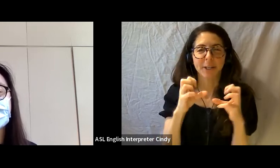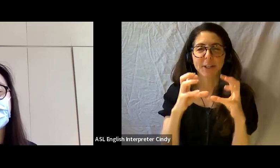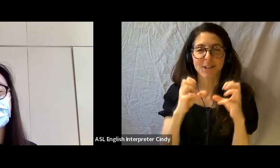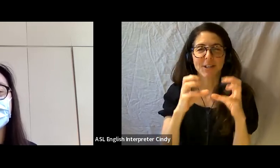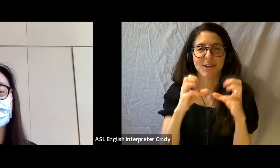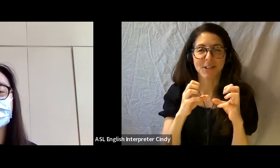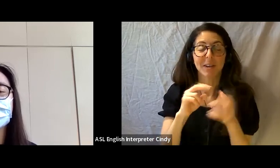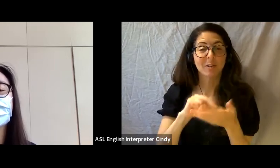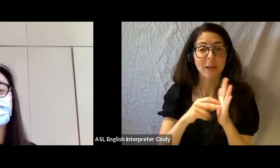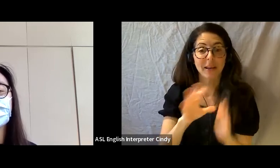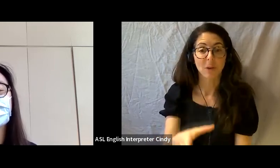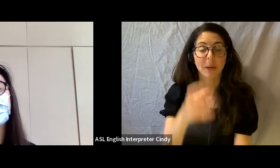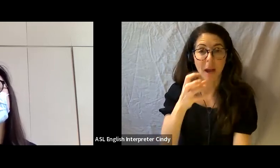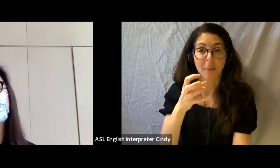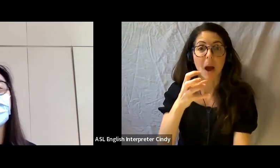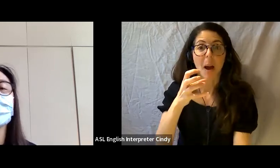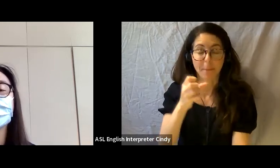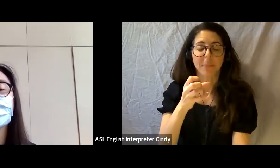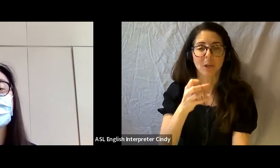So if you touched it or held it in the right place it would actually react and make noise